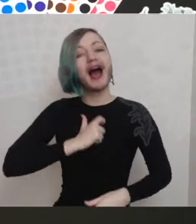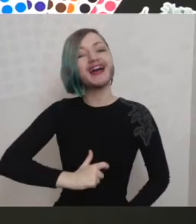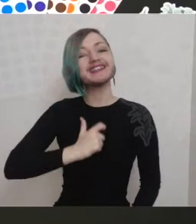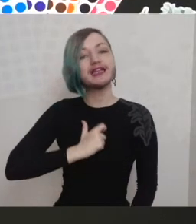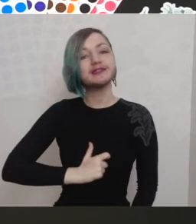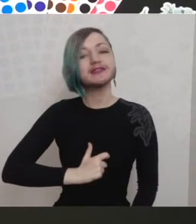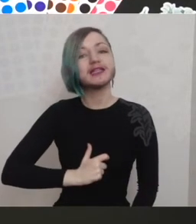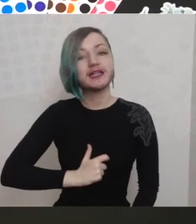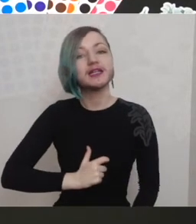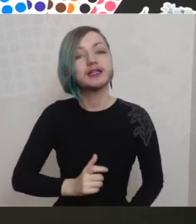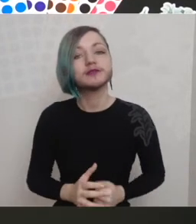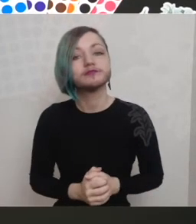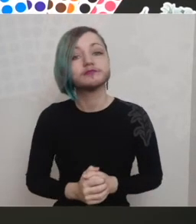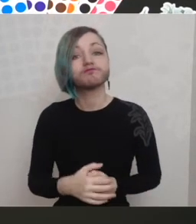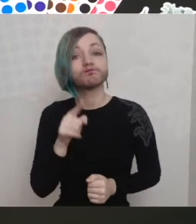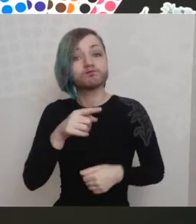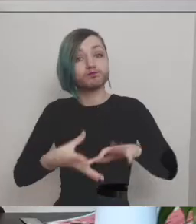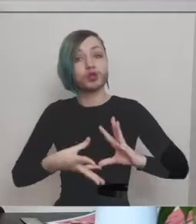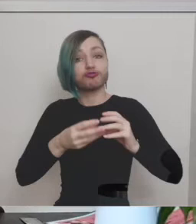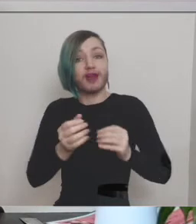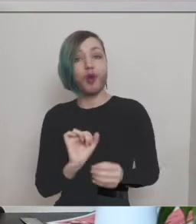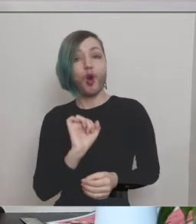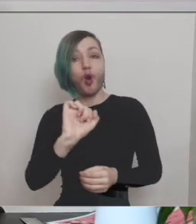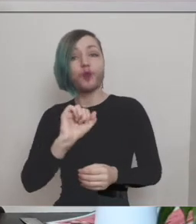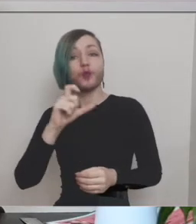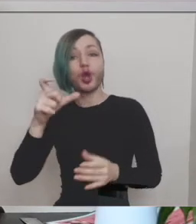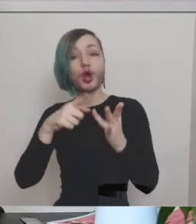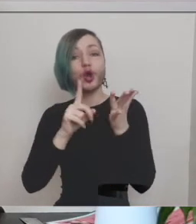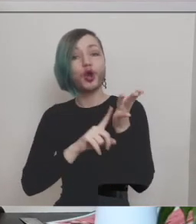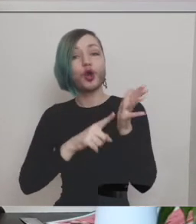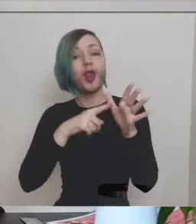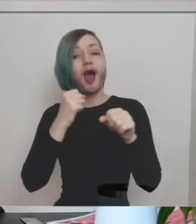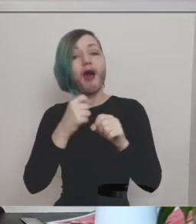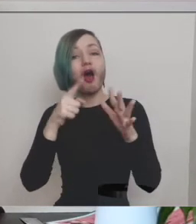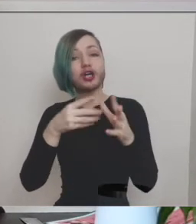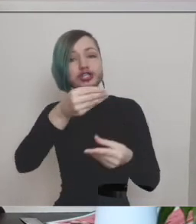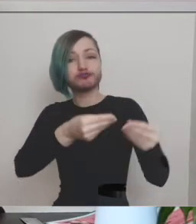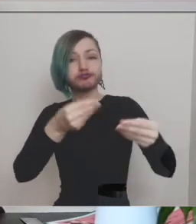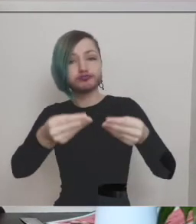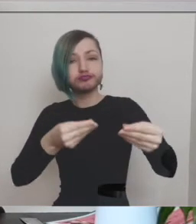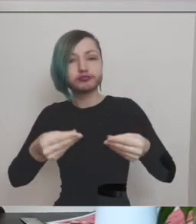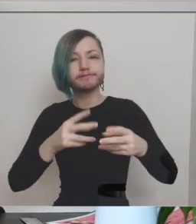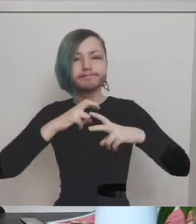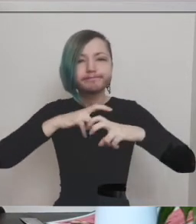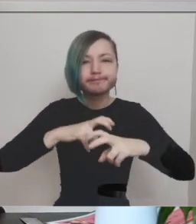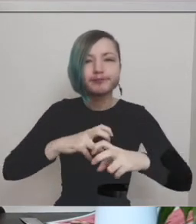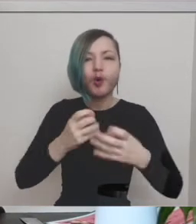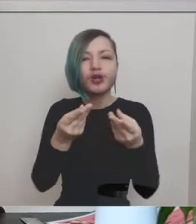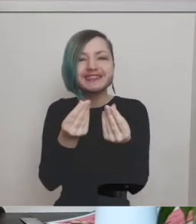so you will be creating your own collage we will be exploring texture color and pattern and